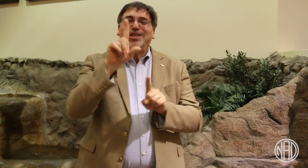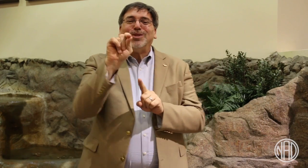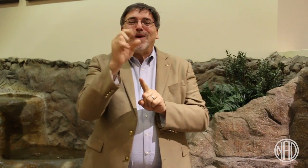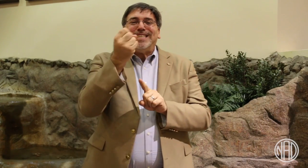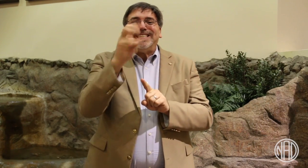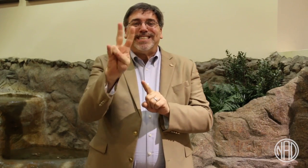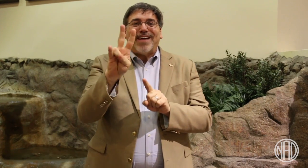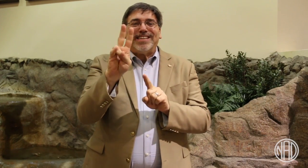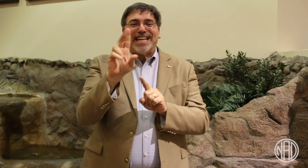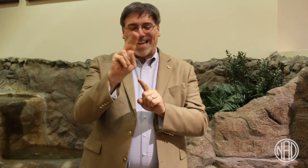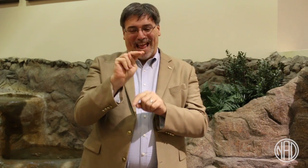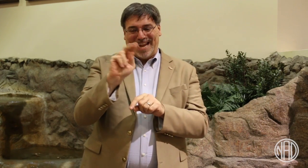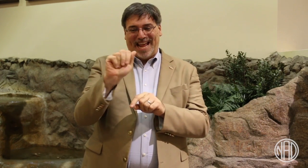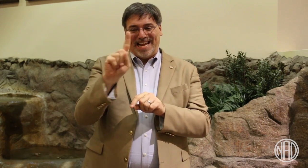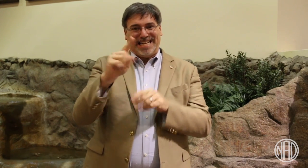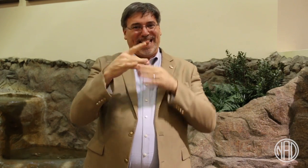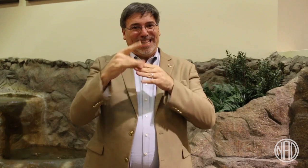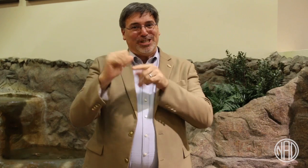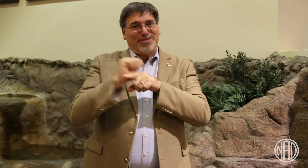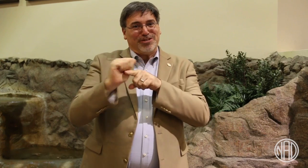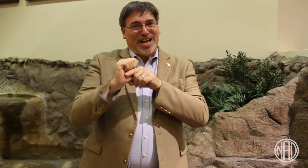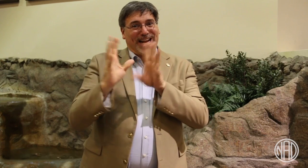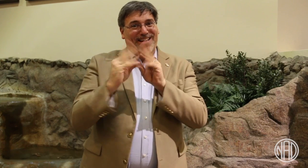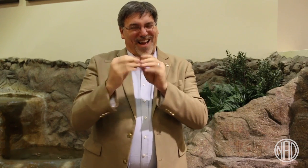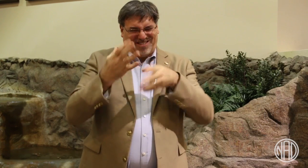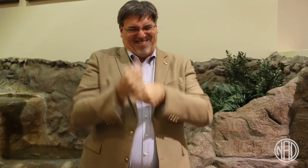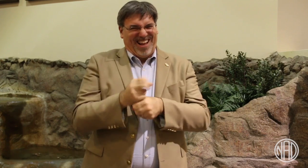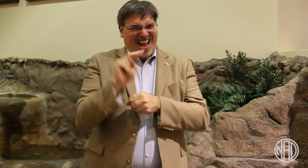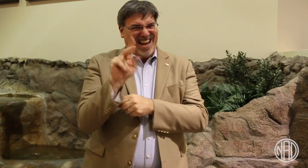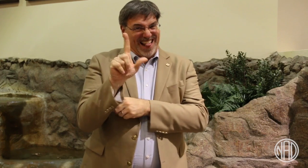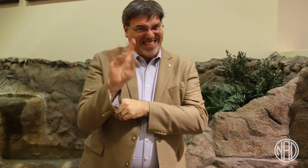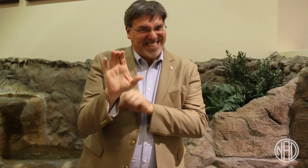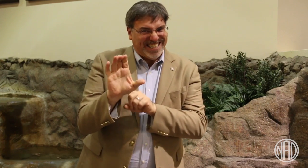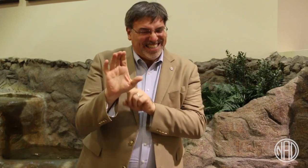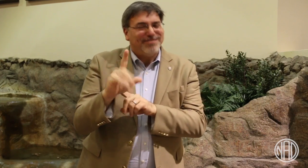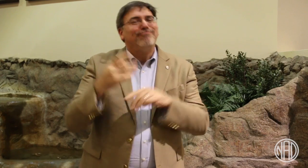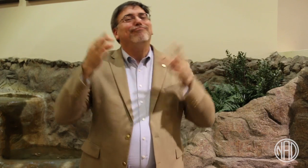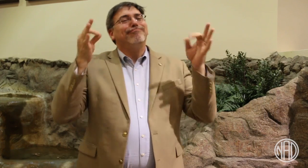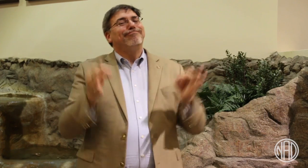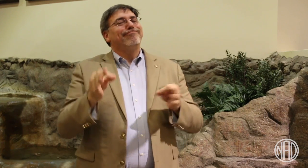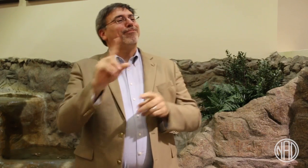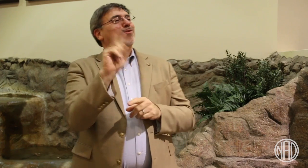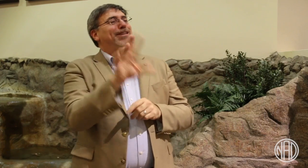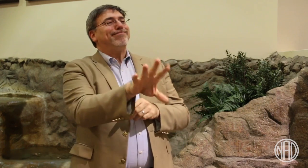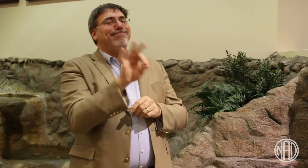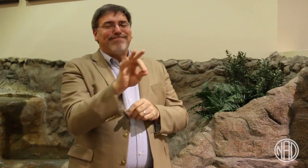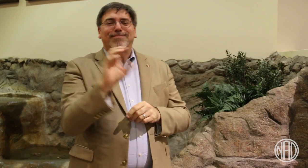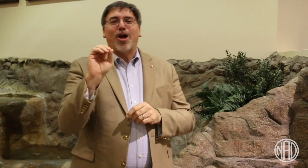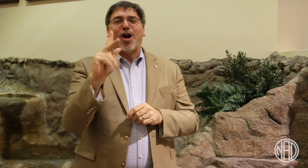First, the 2017 NAD Leadership Training Conference (NLTC) will happen in